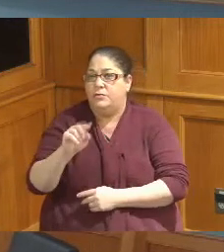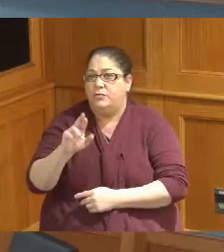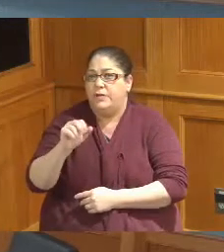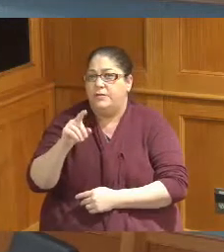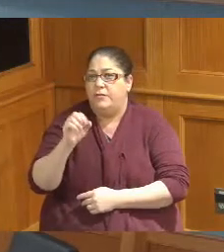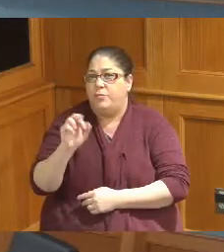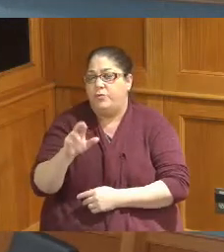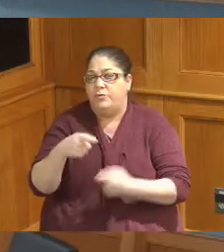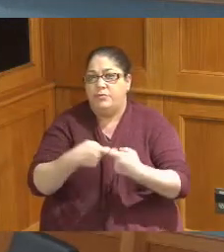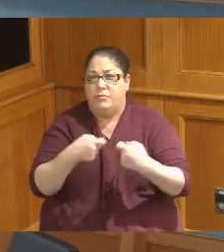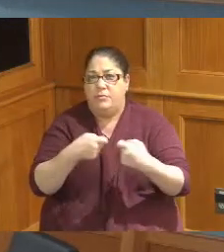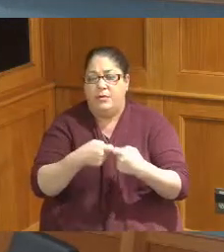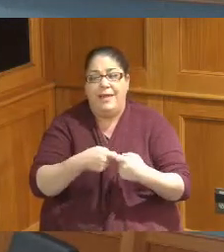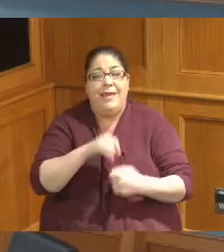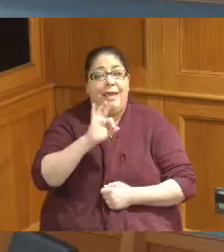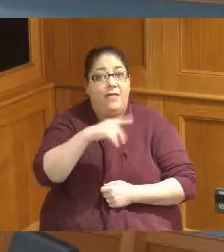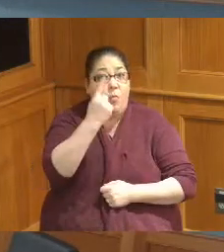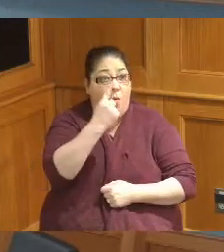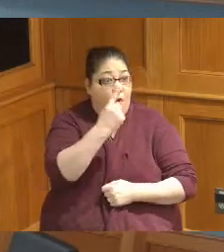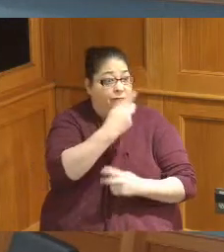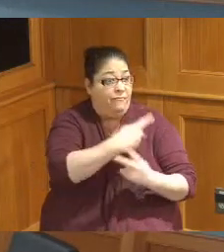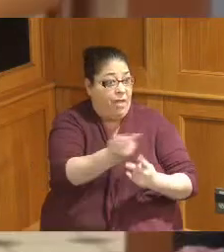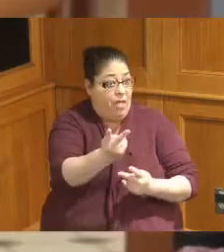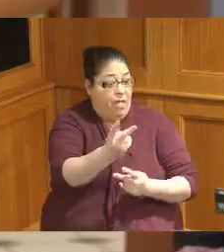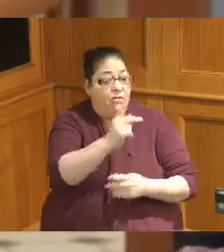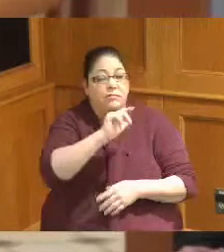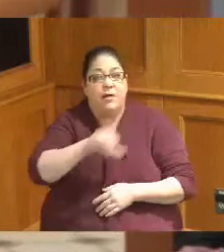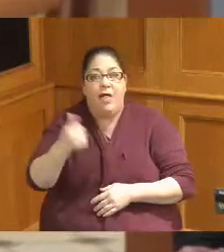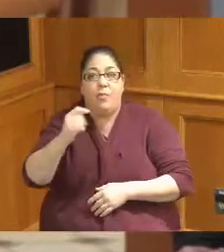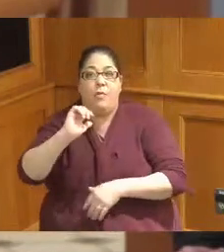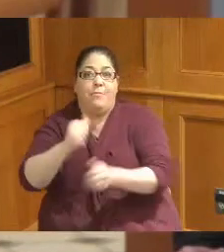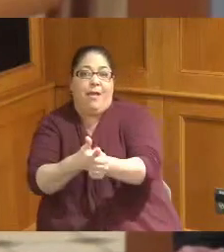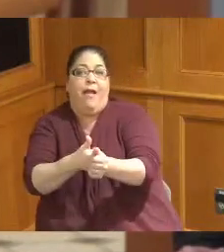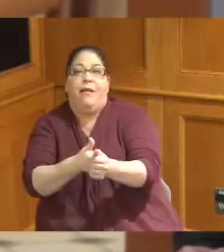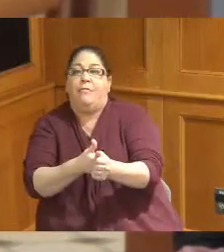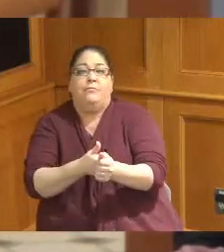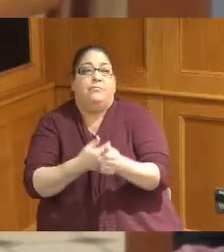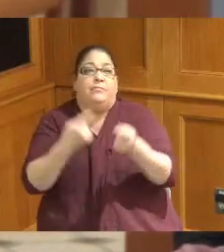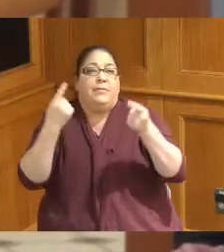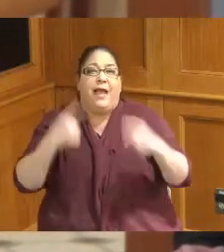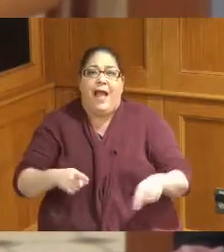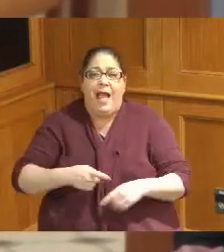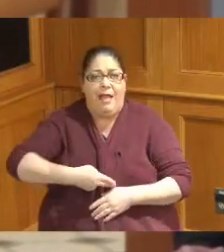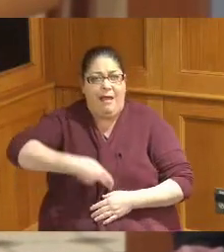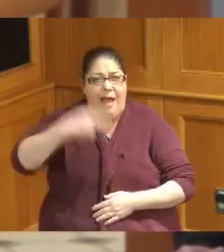other one is there to take its place this is a this high voltage substation which is at Mill